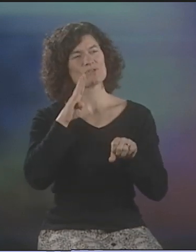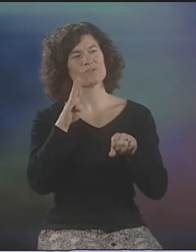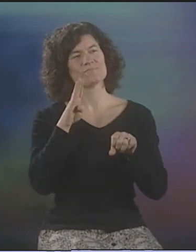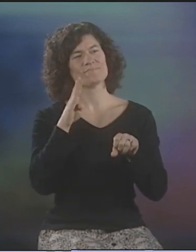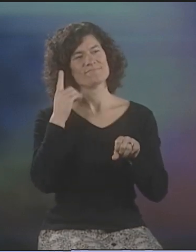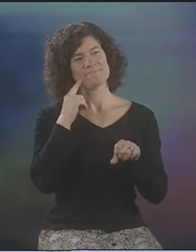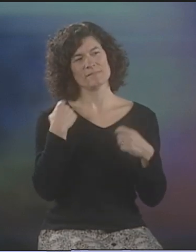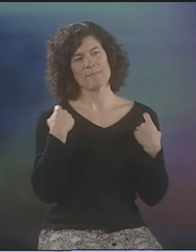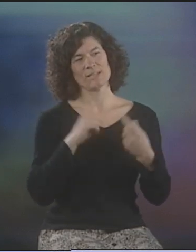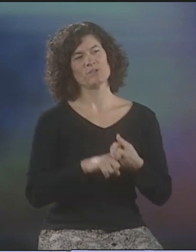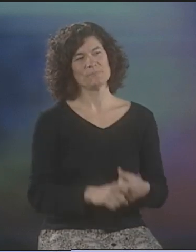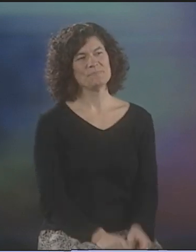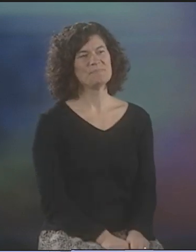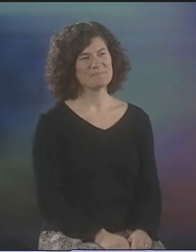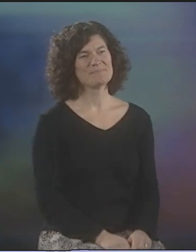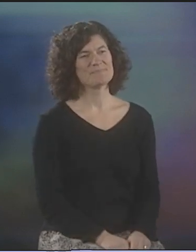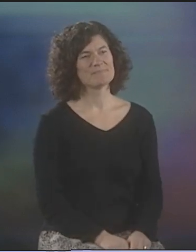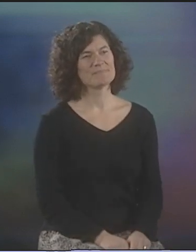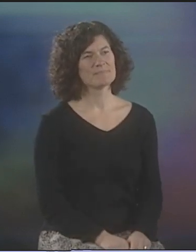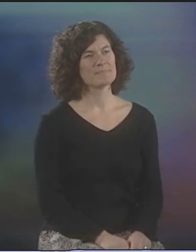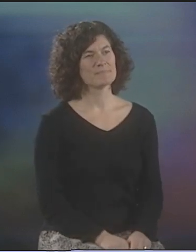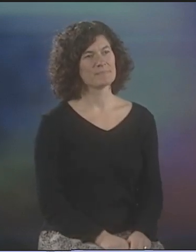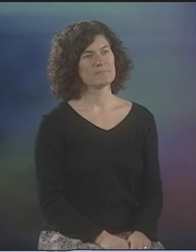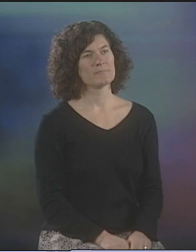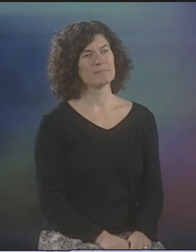SO, I DIDN'T KNOW IT AT THE TIME, BUT LATER, I DID MAJOR IN IT.